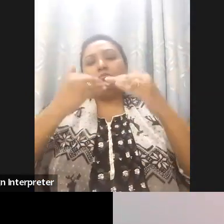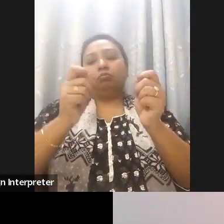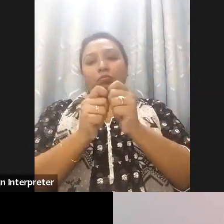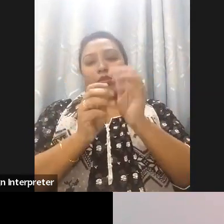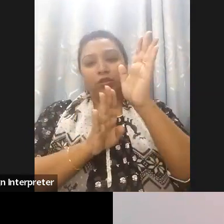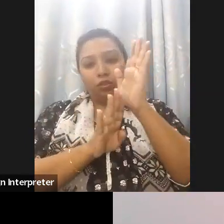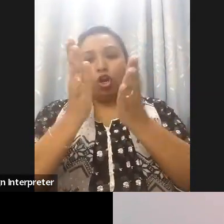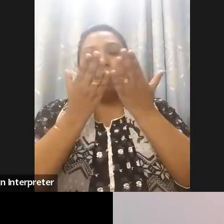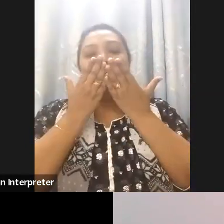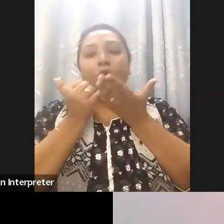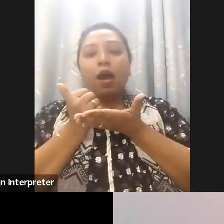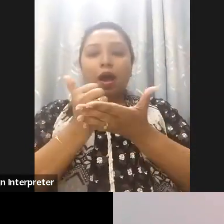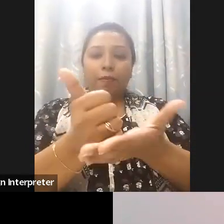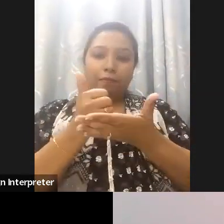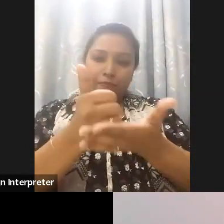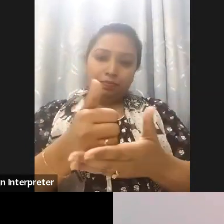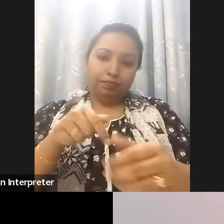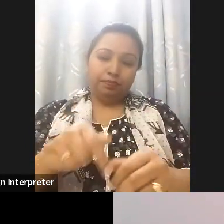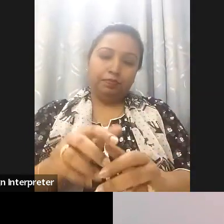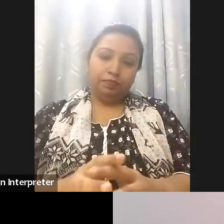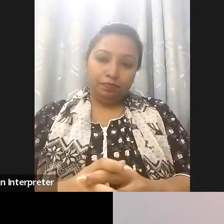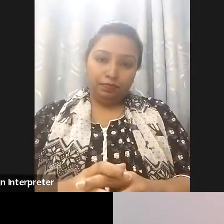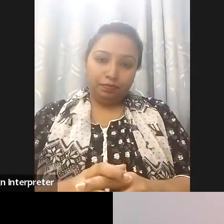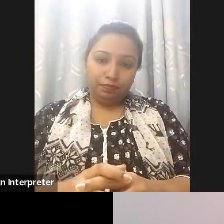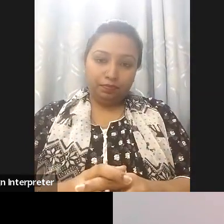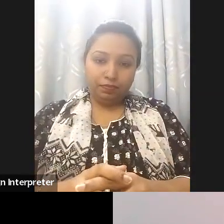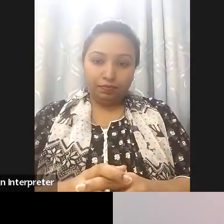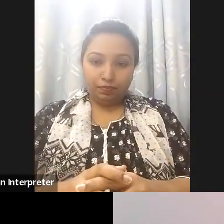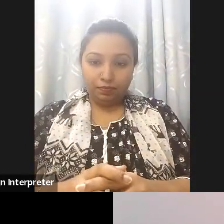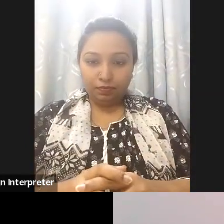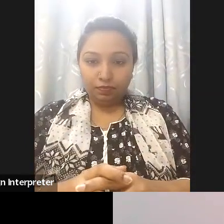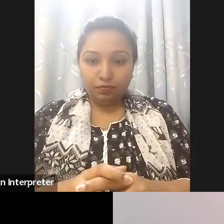among persons with disabilities and their organizations and also to make sure that